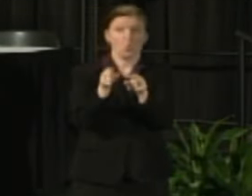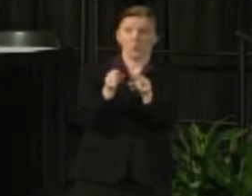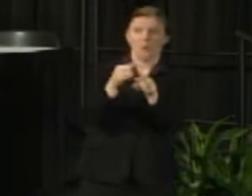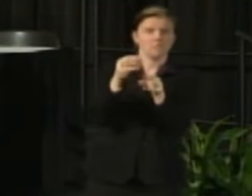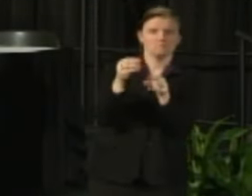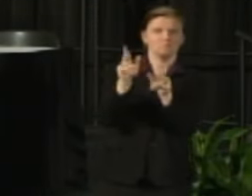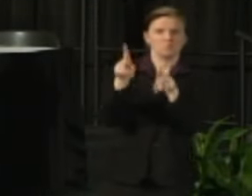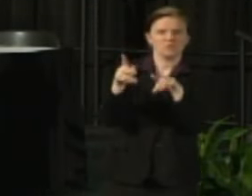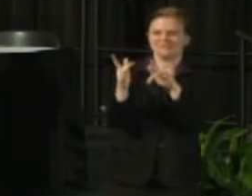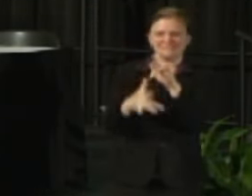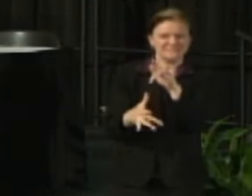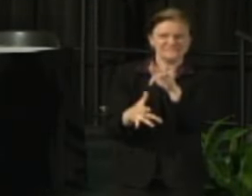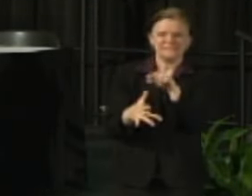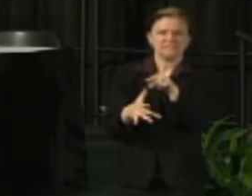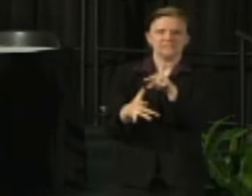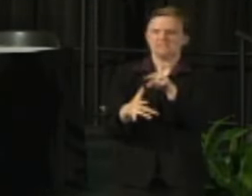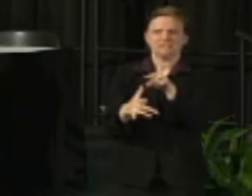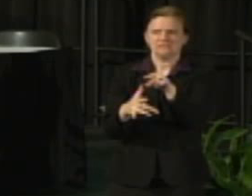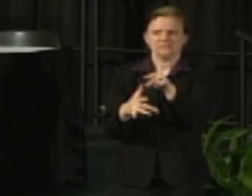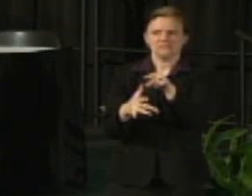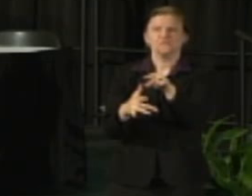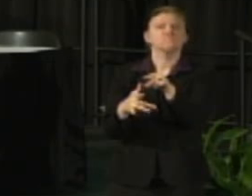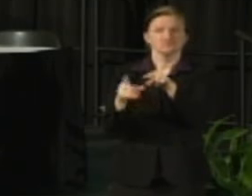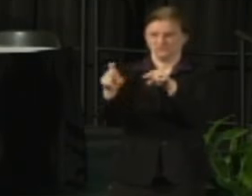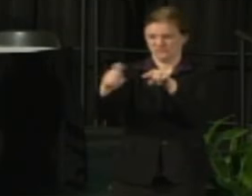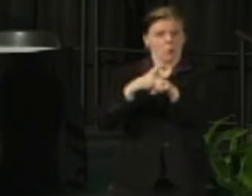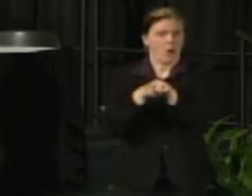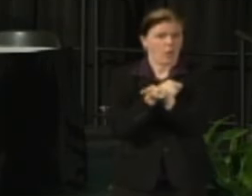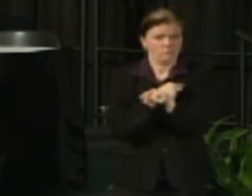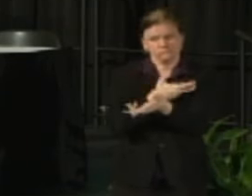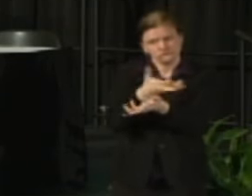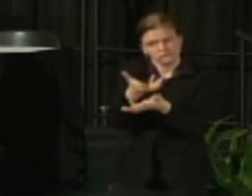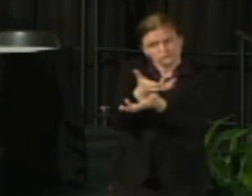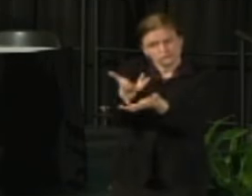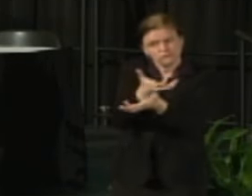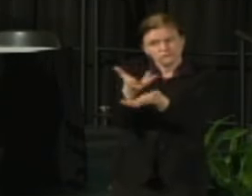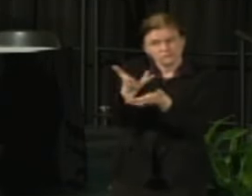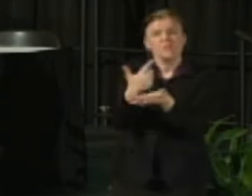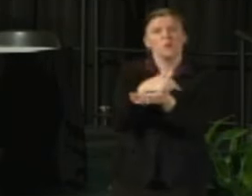to make it she thought it was so important to talk to us and we have been making the case much